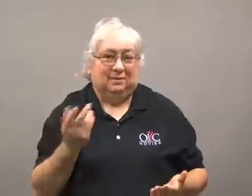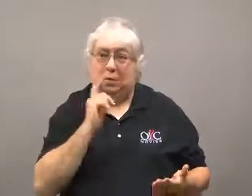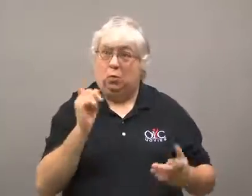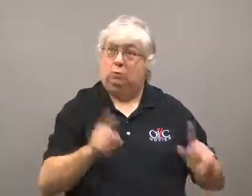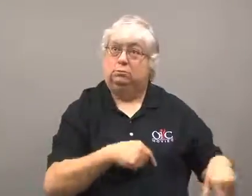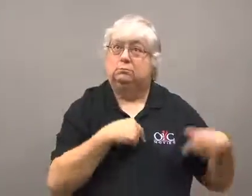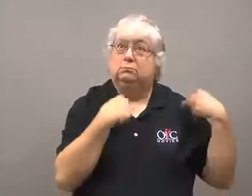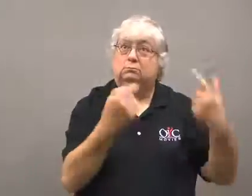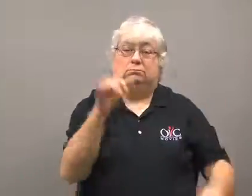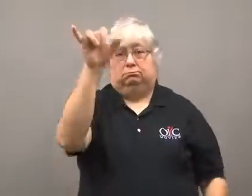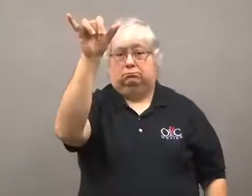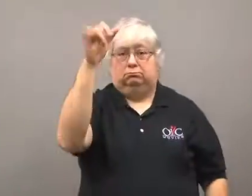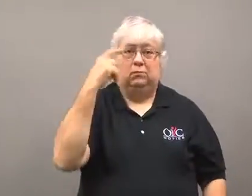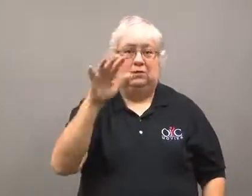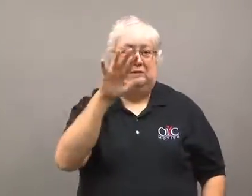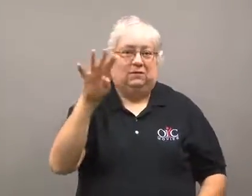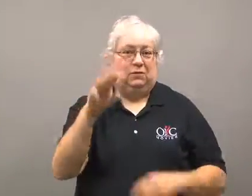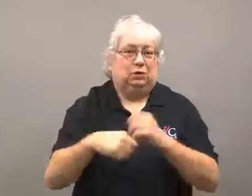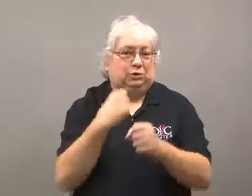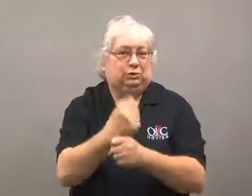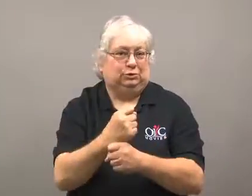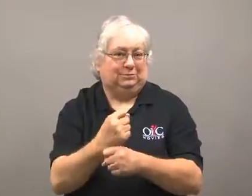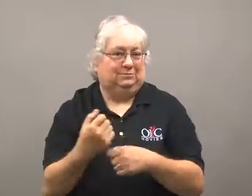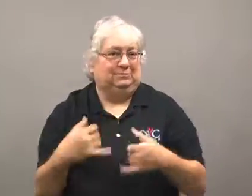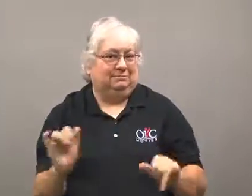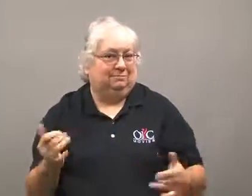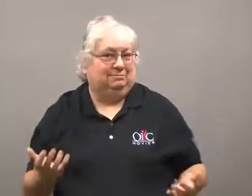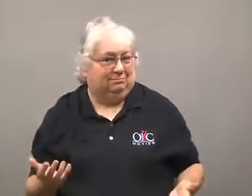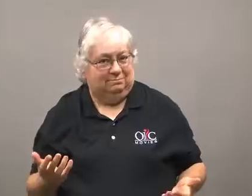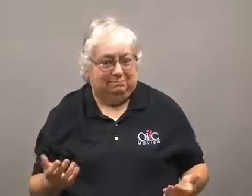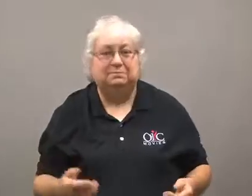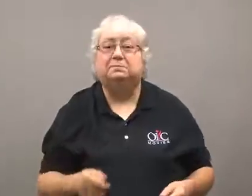It stayed there for 54 years.